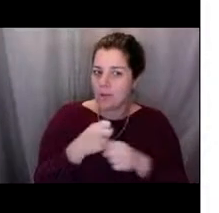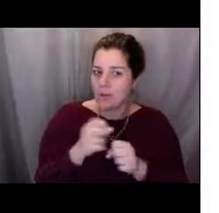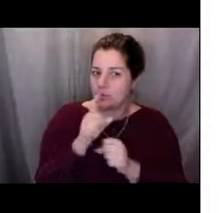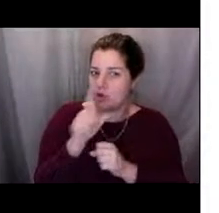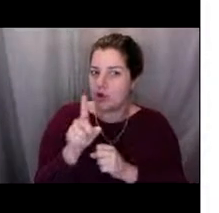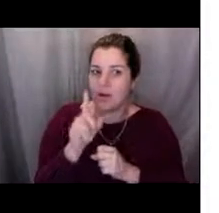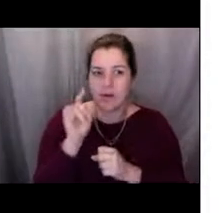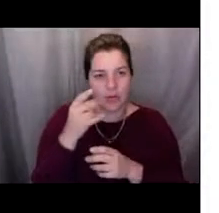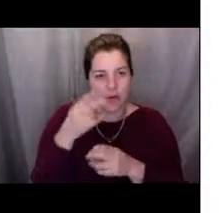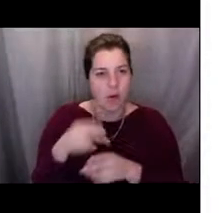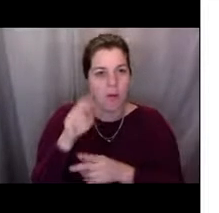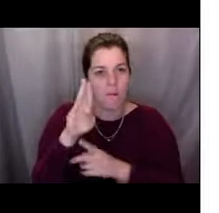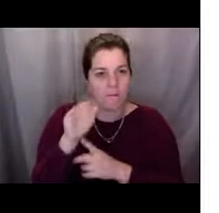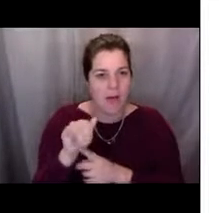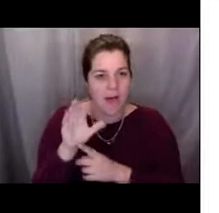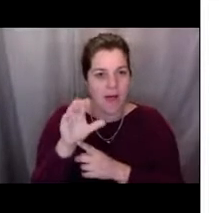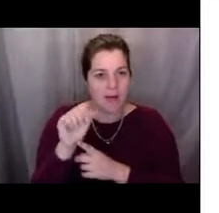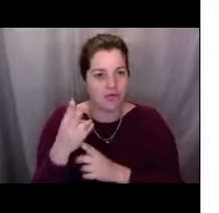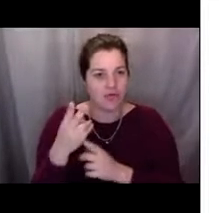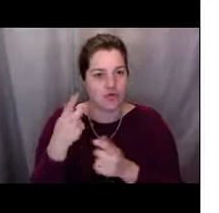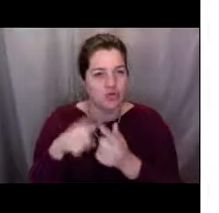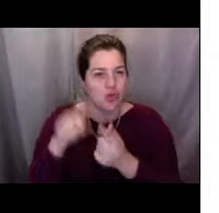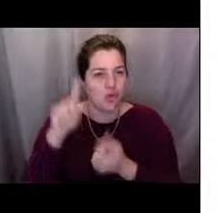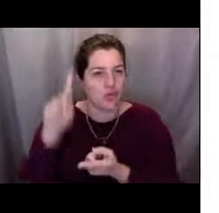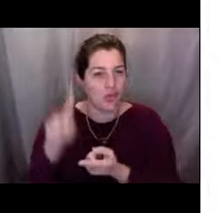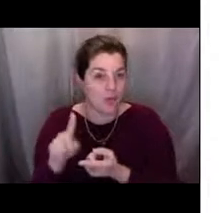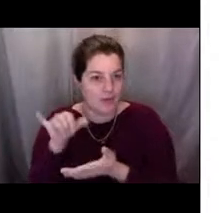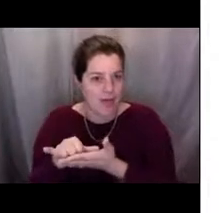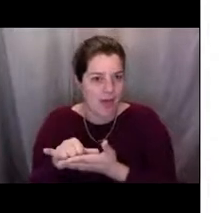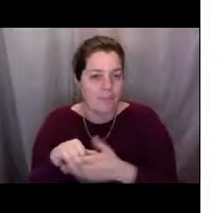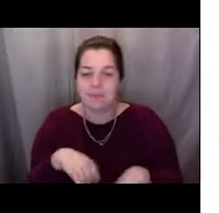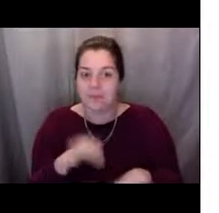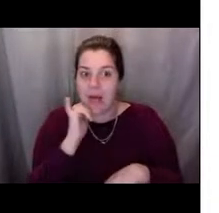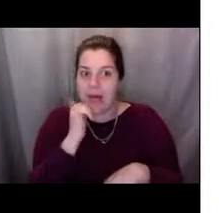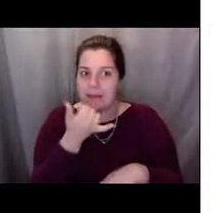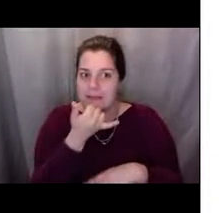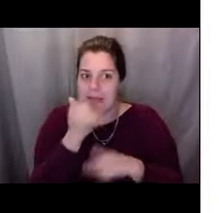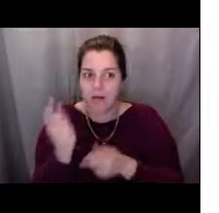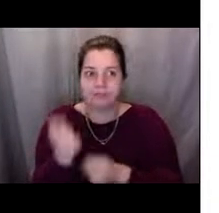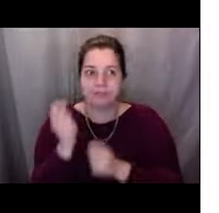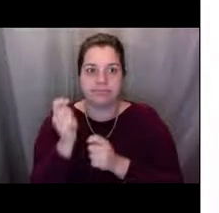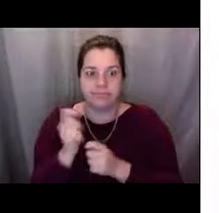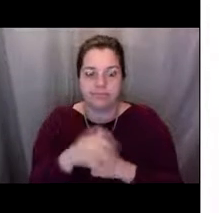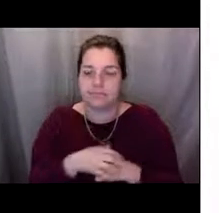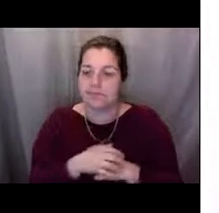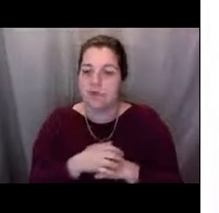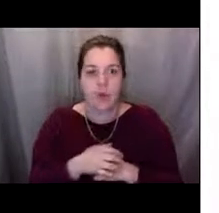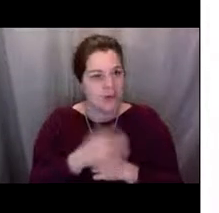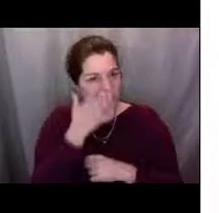if all the fish were taken out or fished out? I think it would be really hard for, you know,